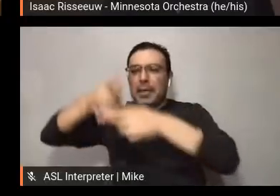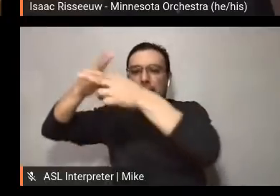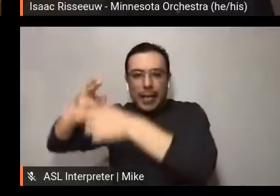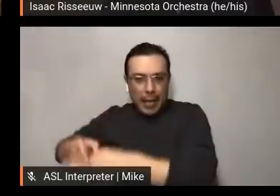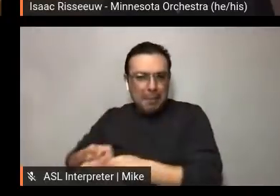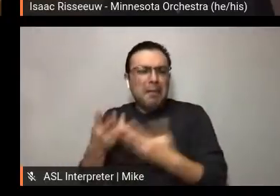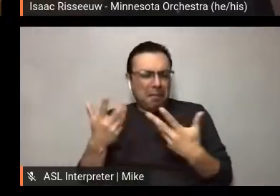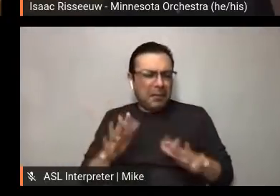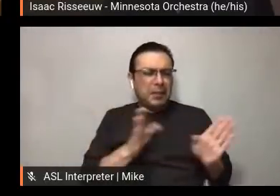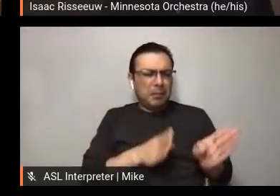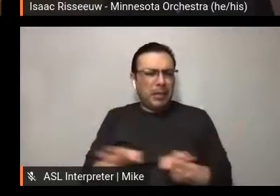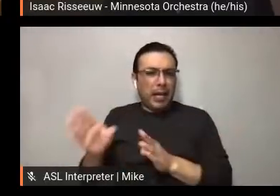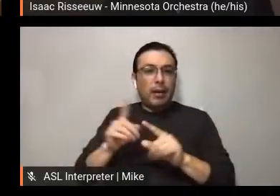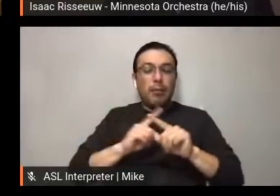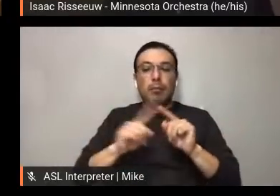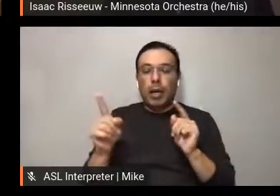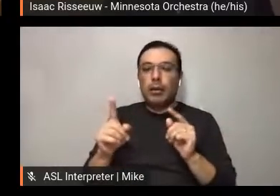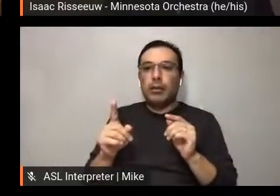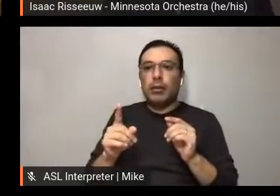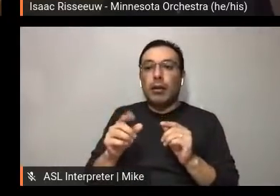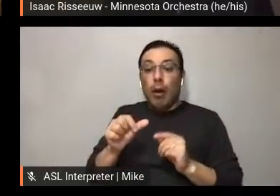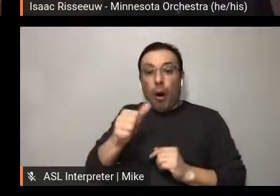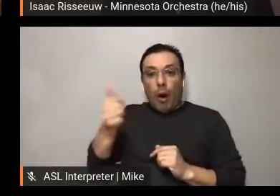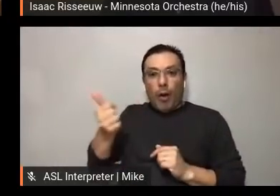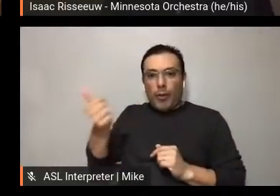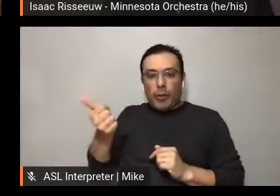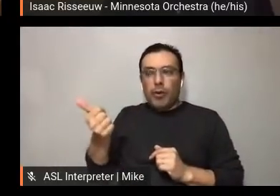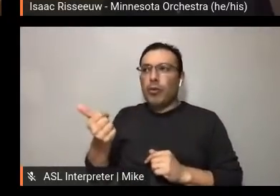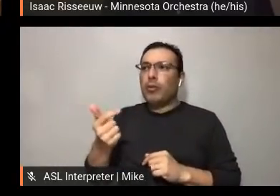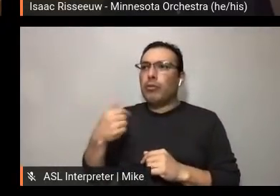is also a place where, you know, these ideas are sort of... come up.